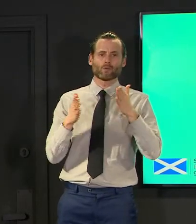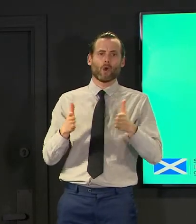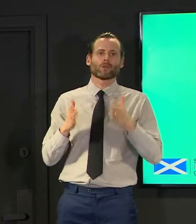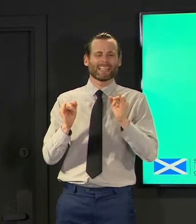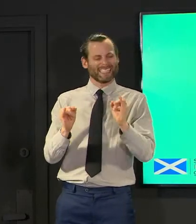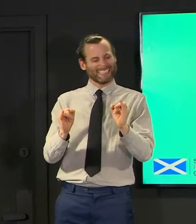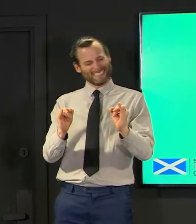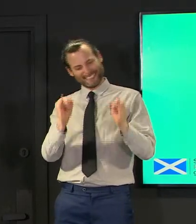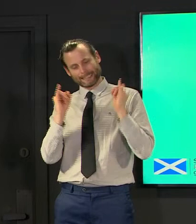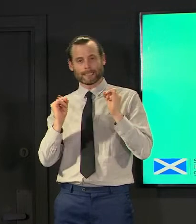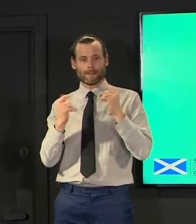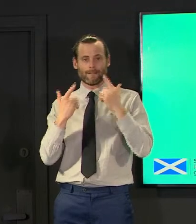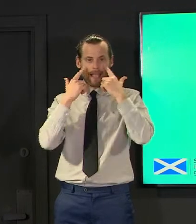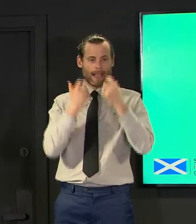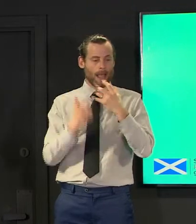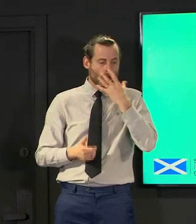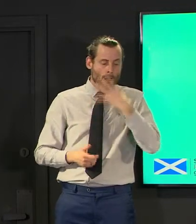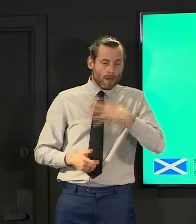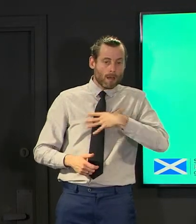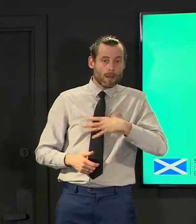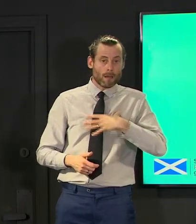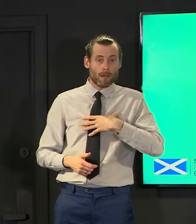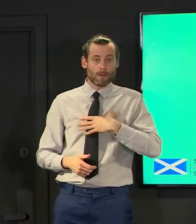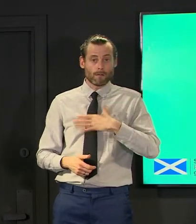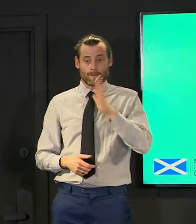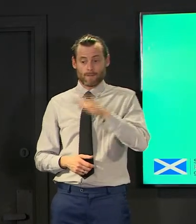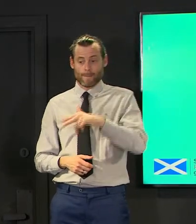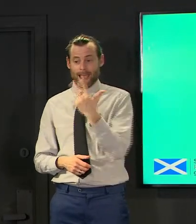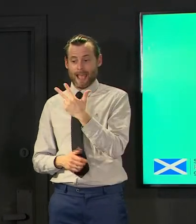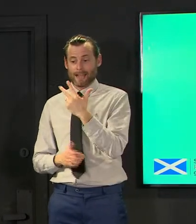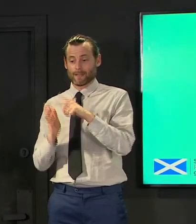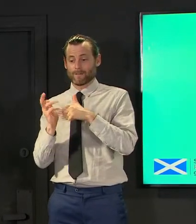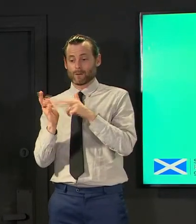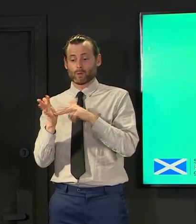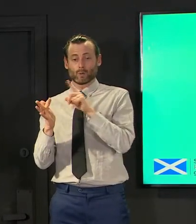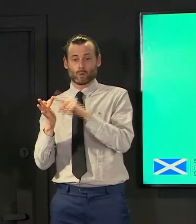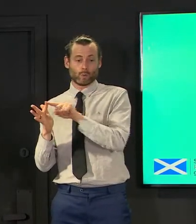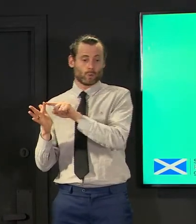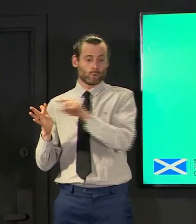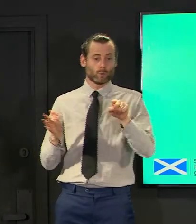of june to the 7th of july so we had nobody ventilated for covid disease for three weeks